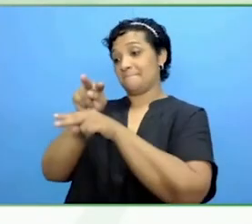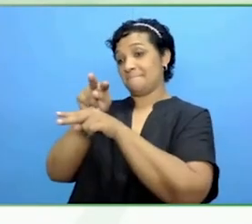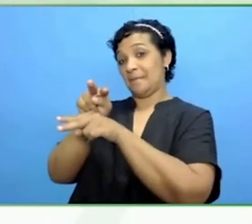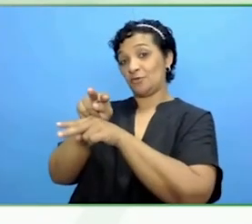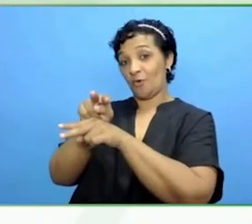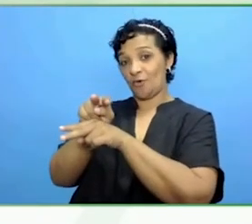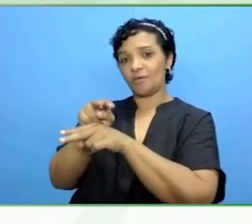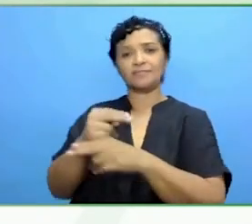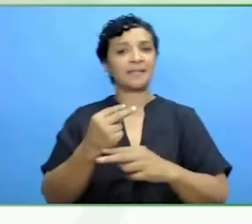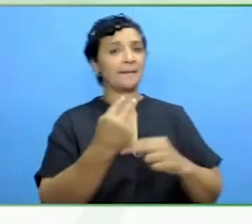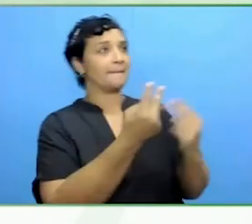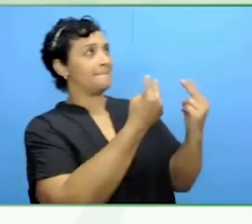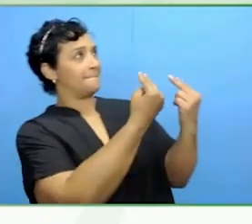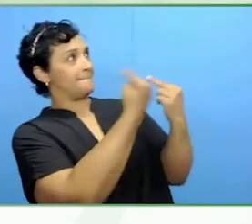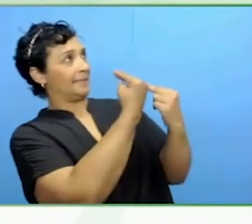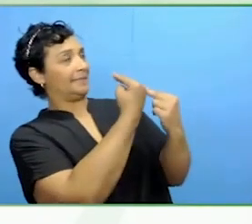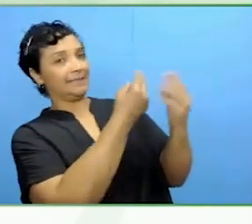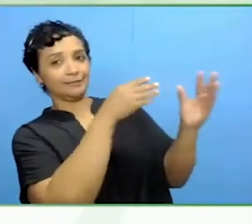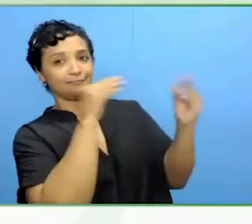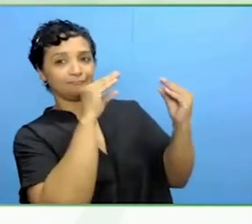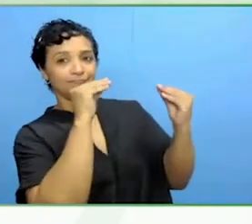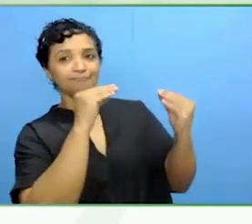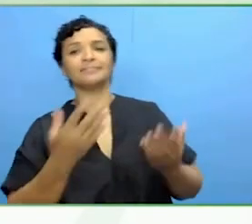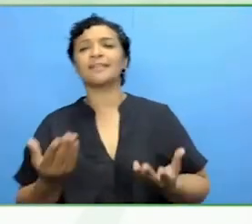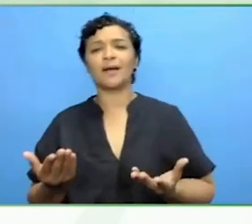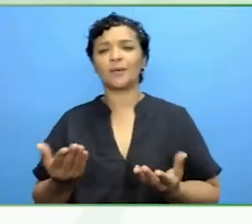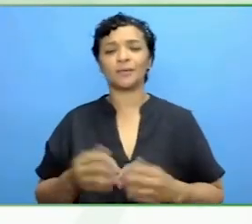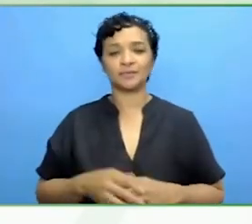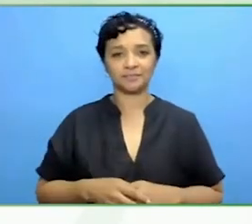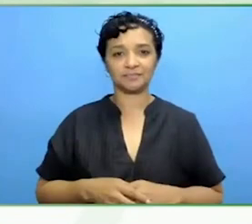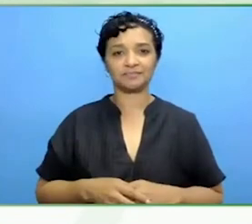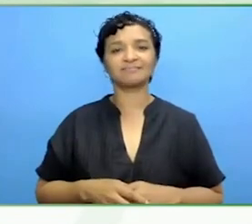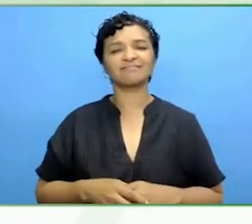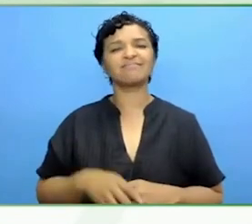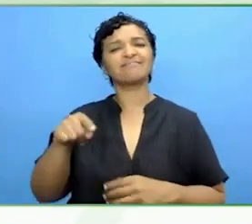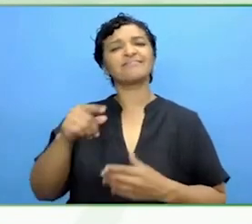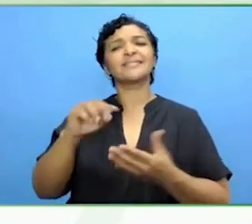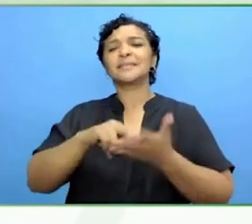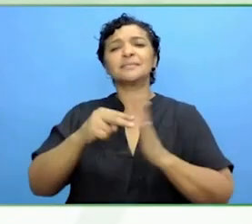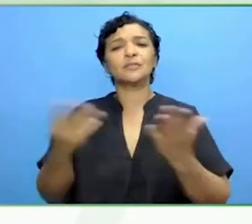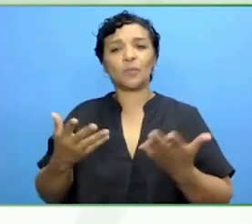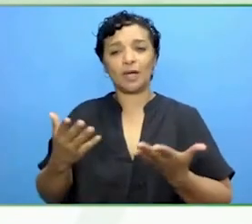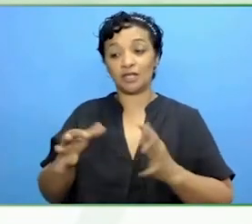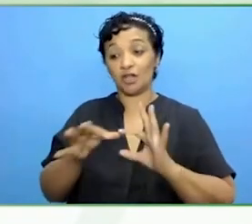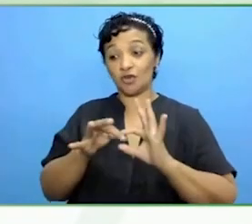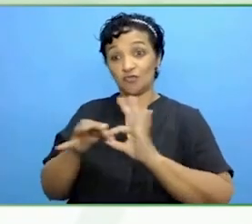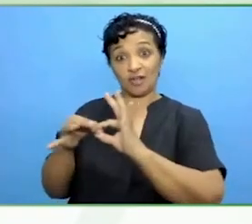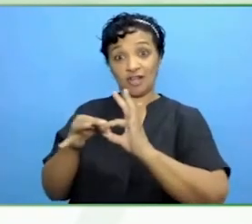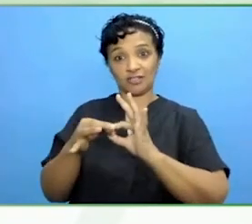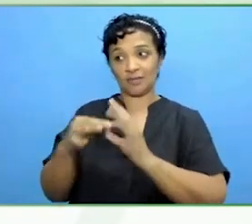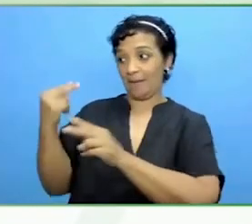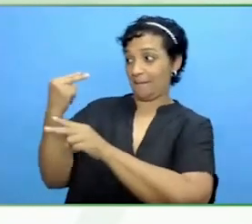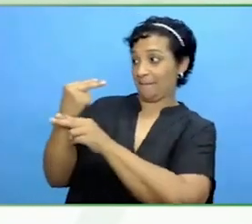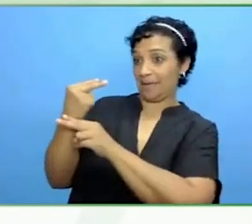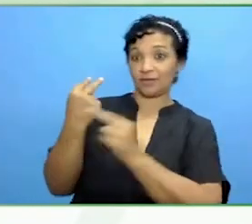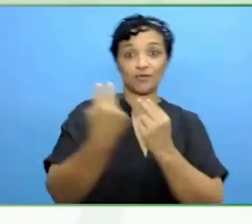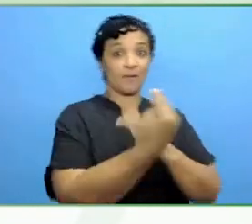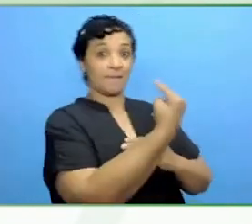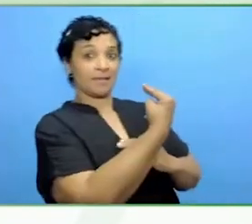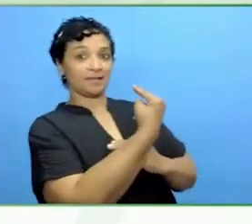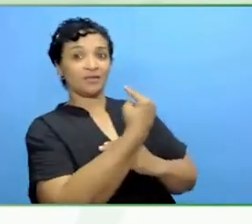A shared relationship. Andria's mentors me. She educates me. She informs me, what it means to have a disability.